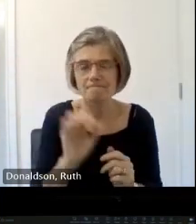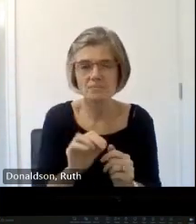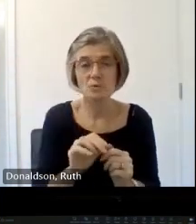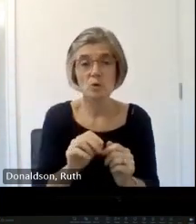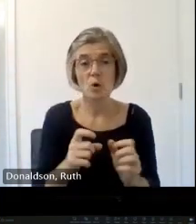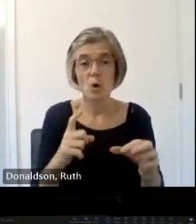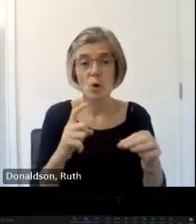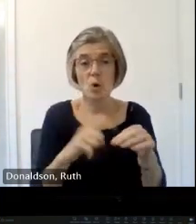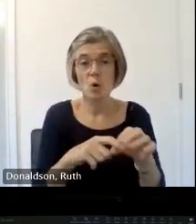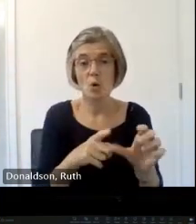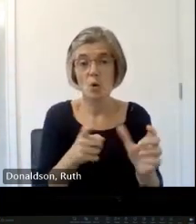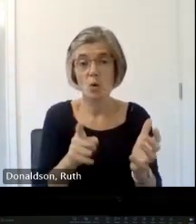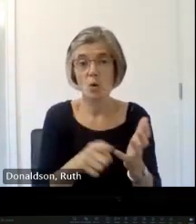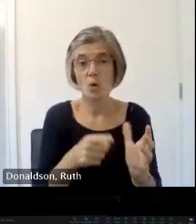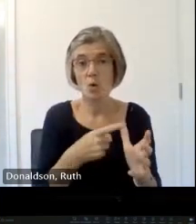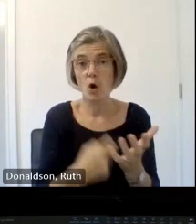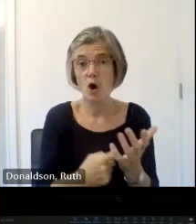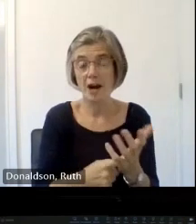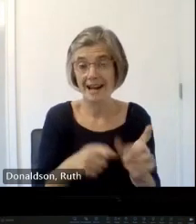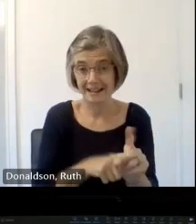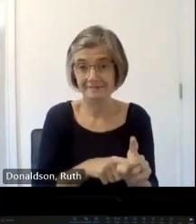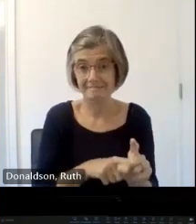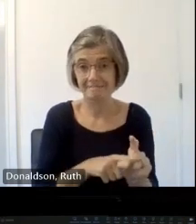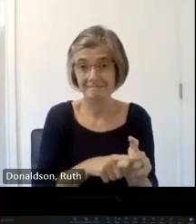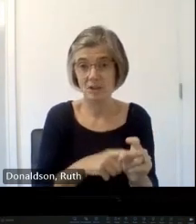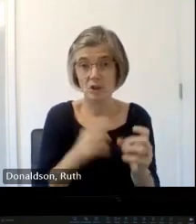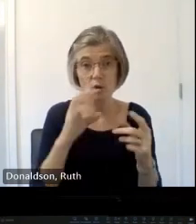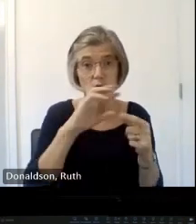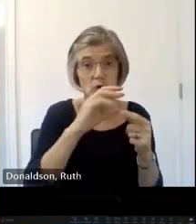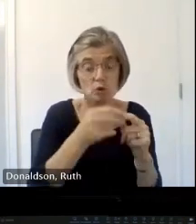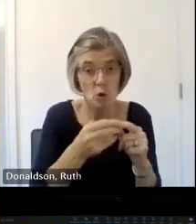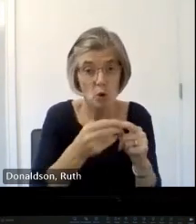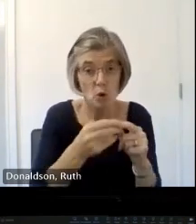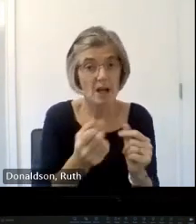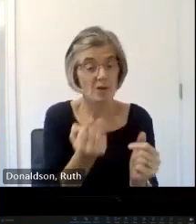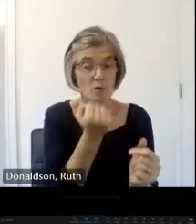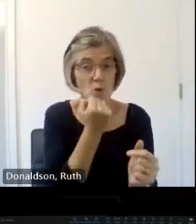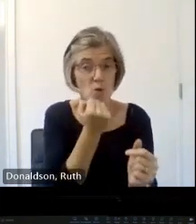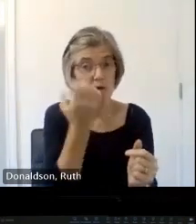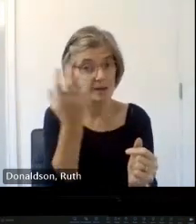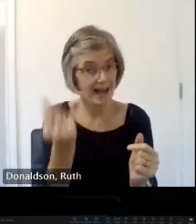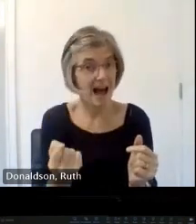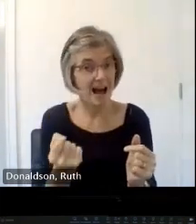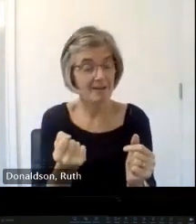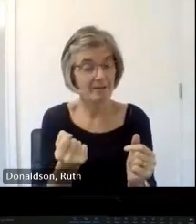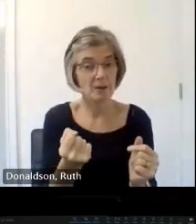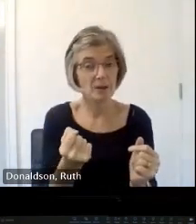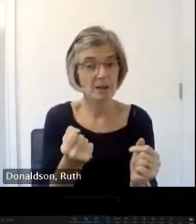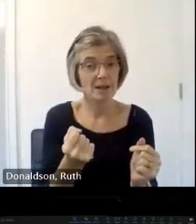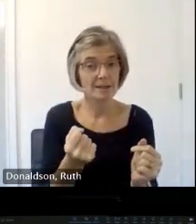from a quarry to a site are marked with a code to identify which Quarry they are going to bear in